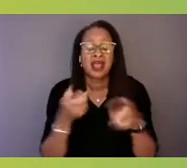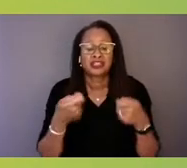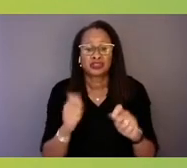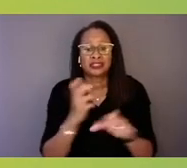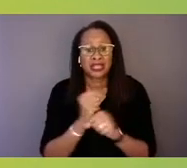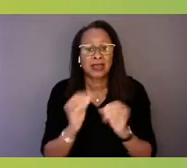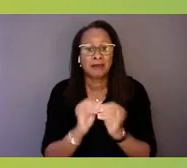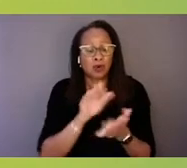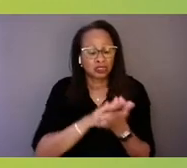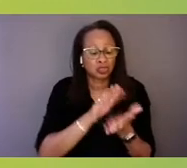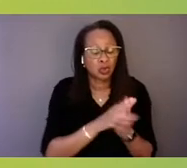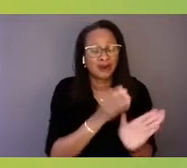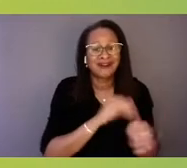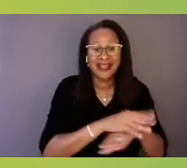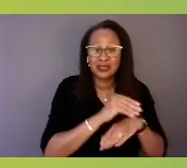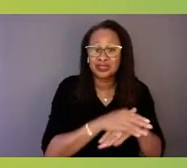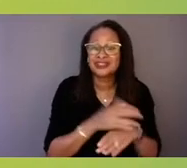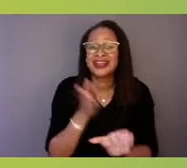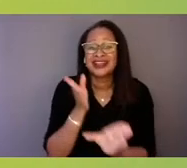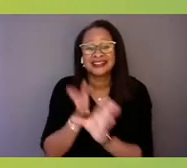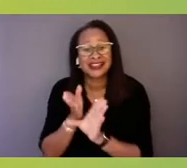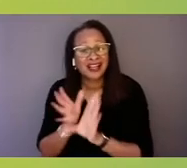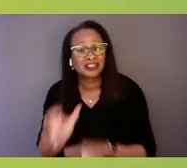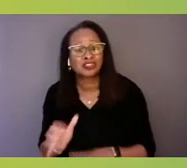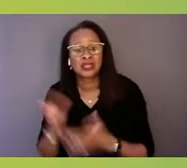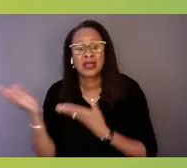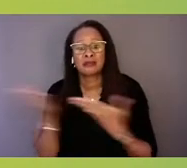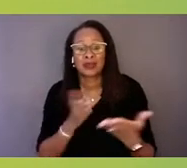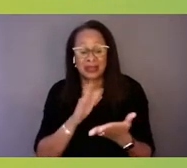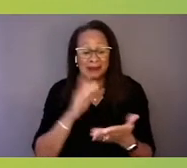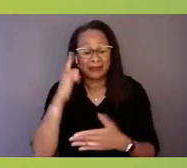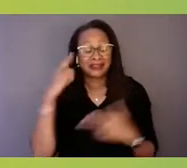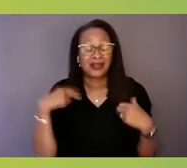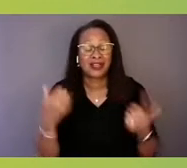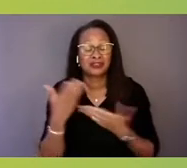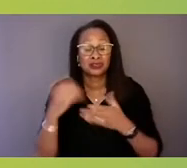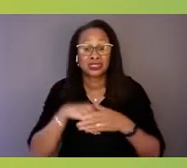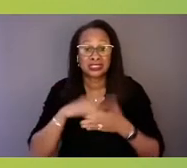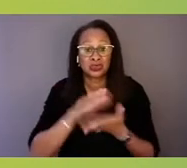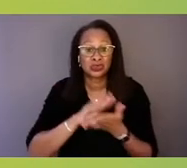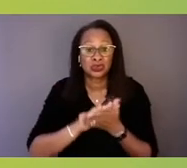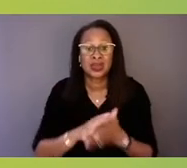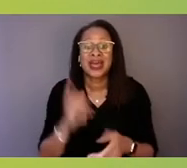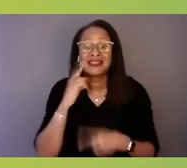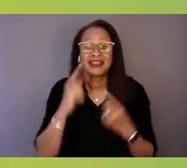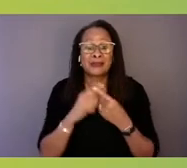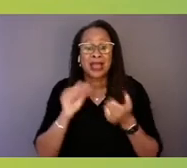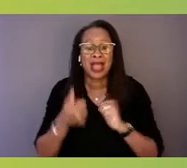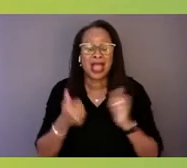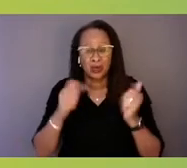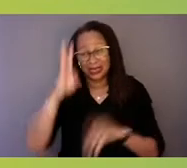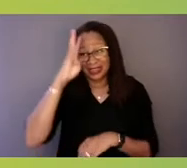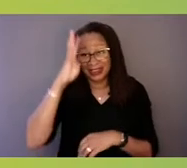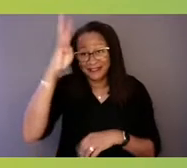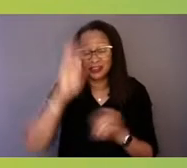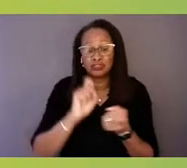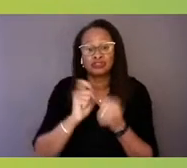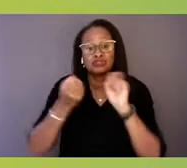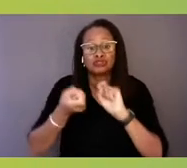and bringing mental health services into schools, and thinking about how we can also innovate and transform the way in which people access services.